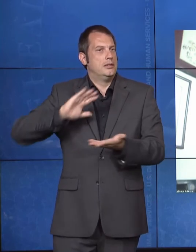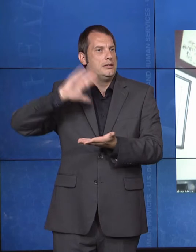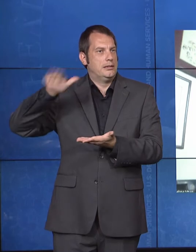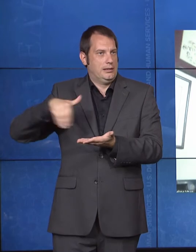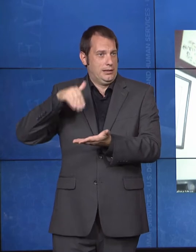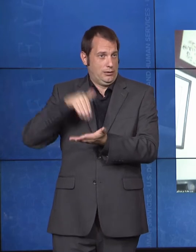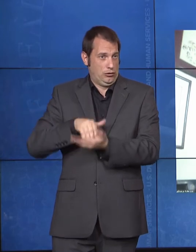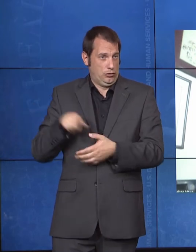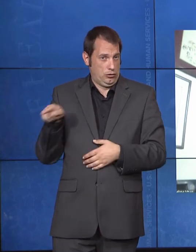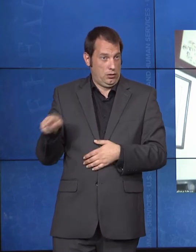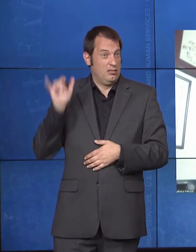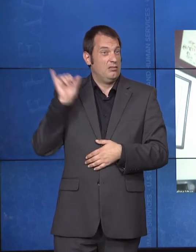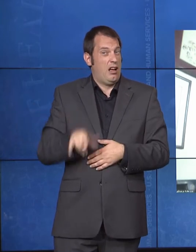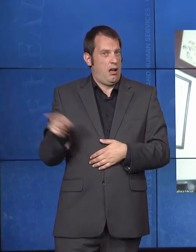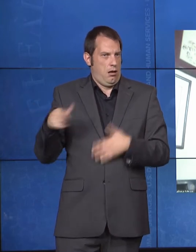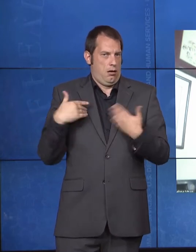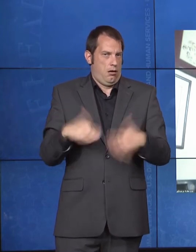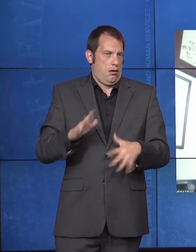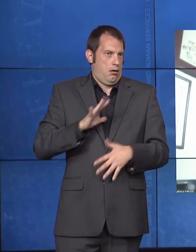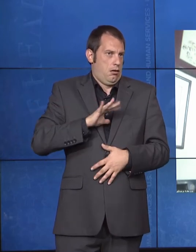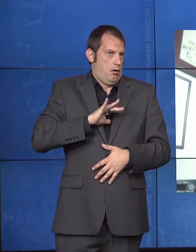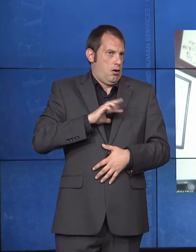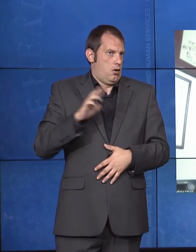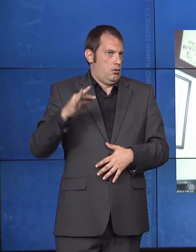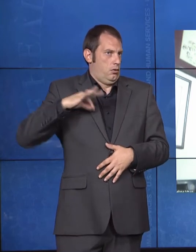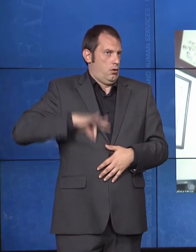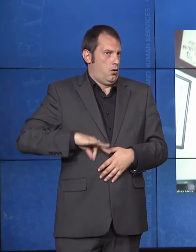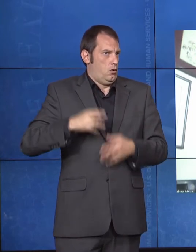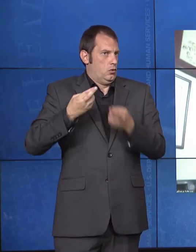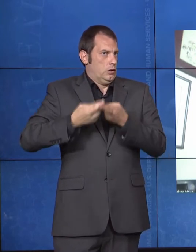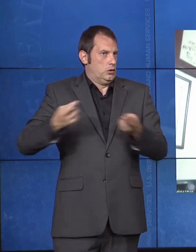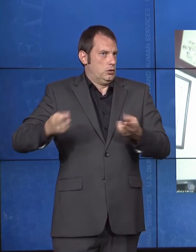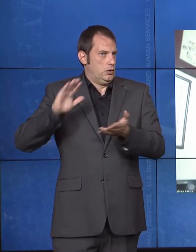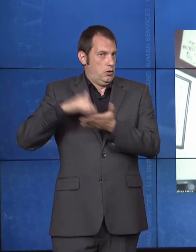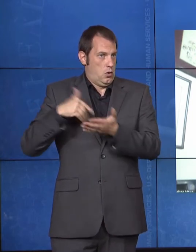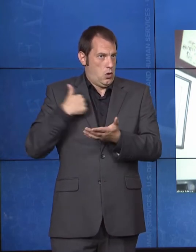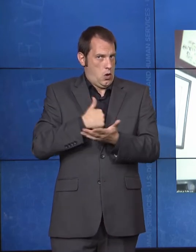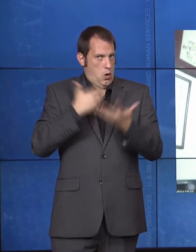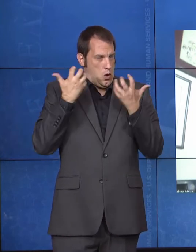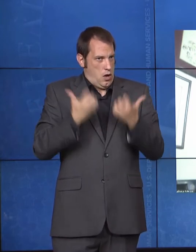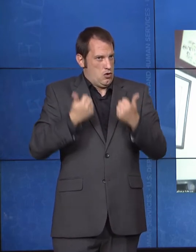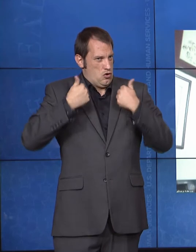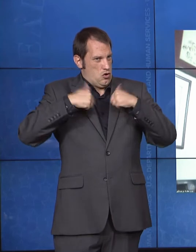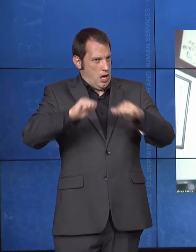to work towards preventing an eventual problem or challenge. And then, of course, we also